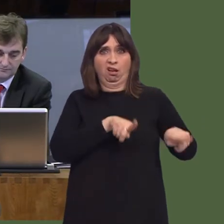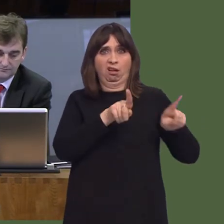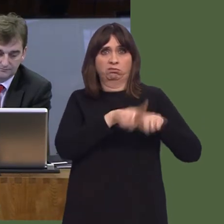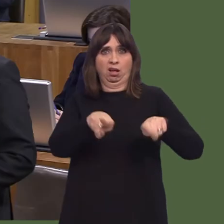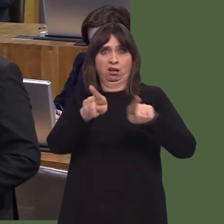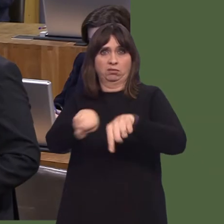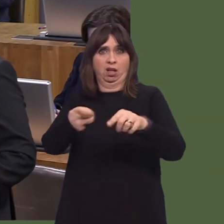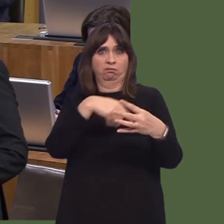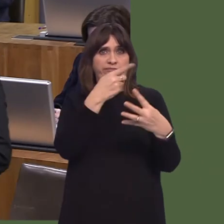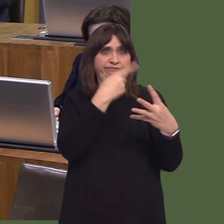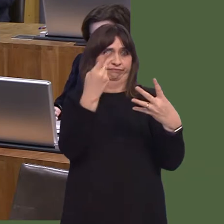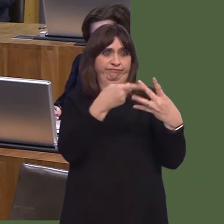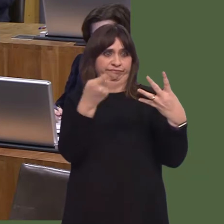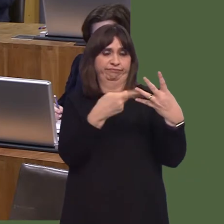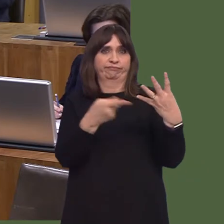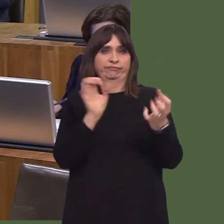time.